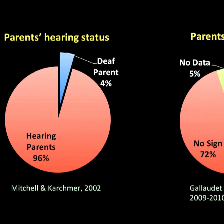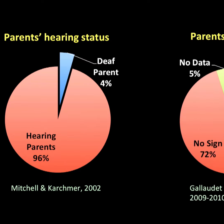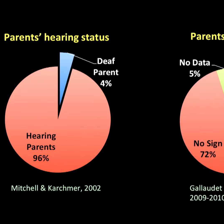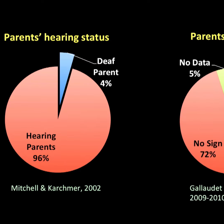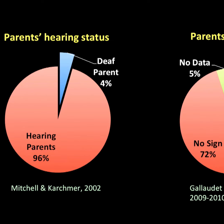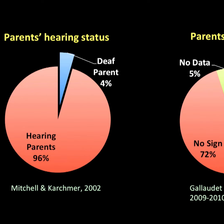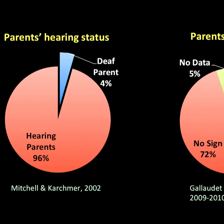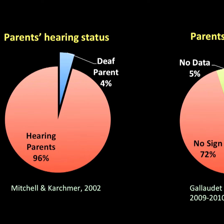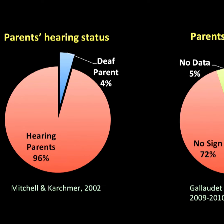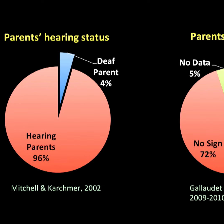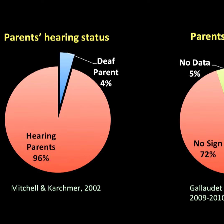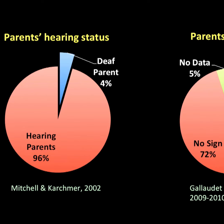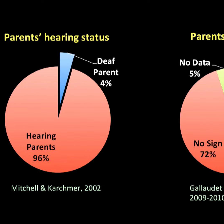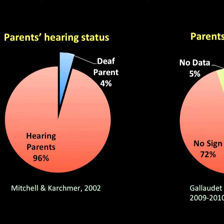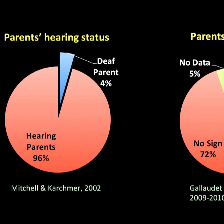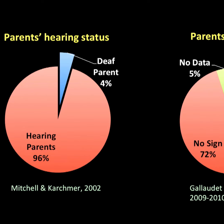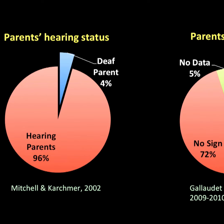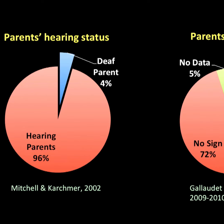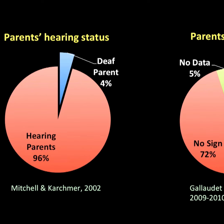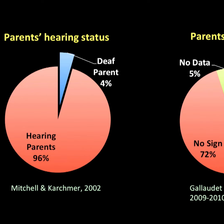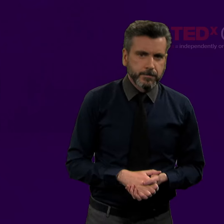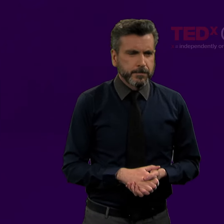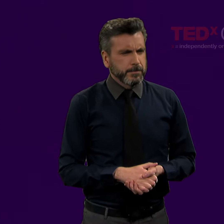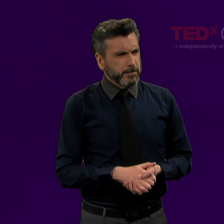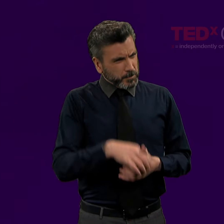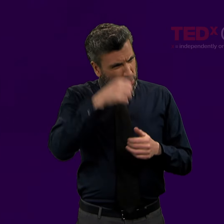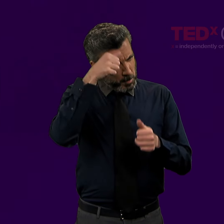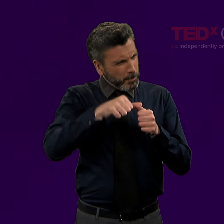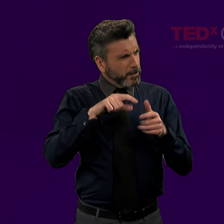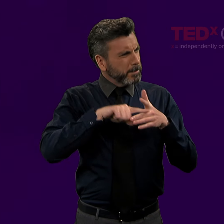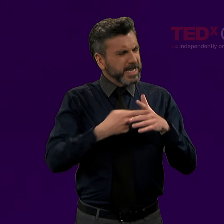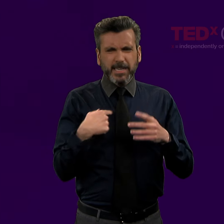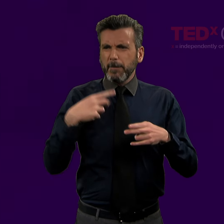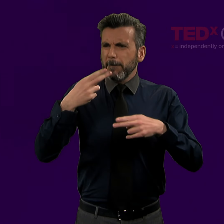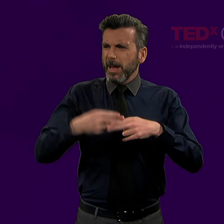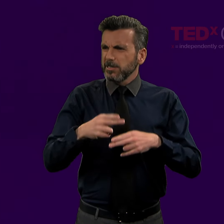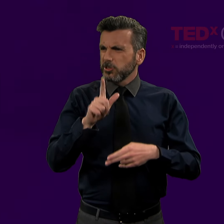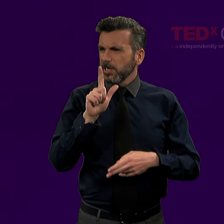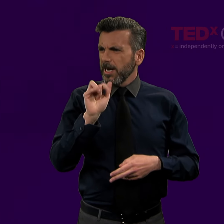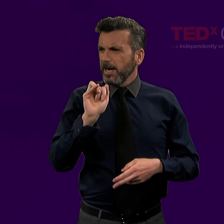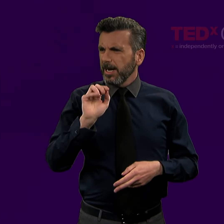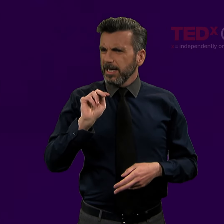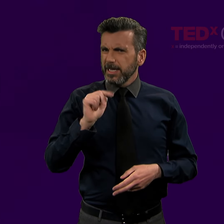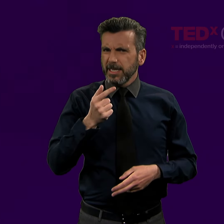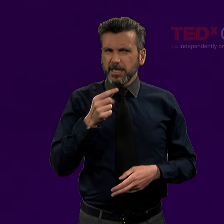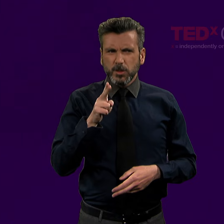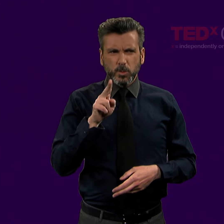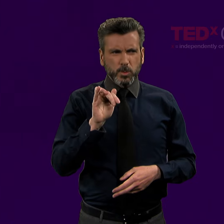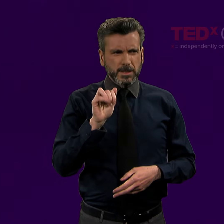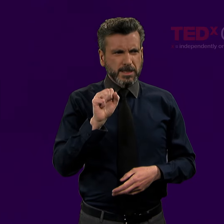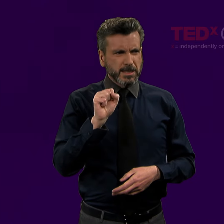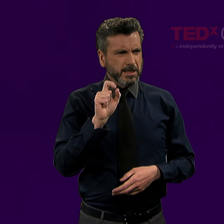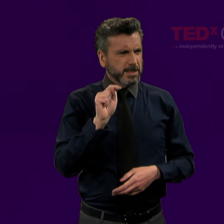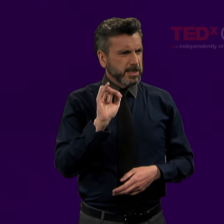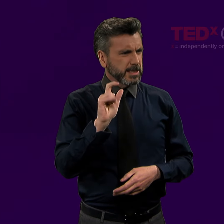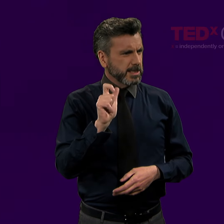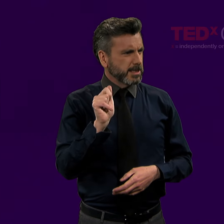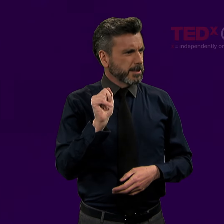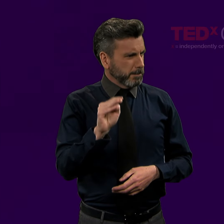Gallaudet University Research Institute 2009-2010 Data] And you may have remembered at the beginning, I mentioned the term "linguisticism."